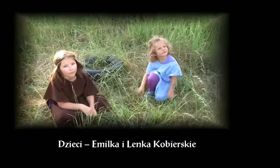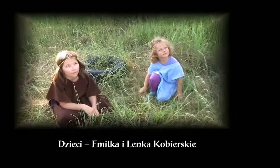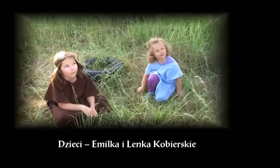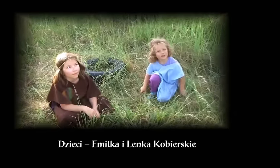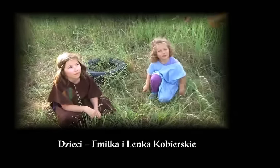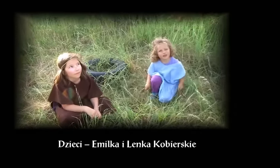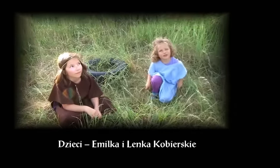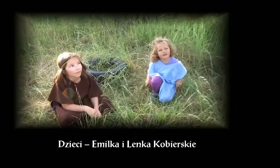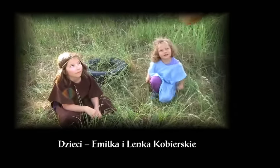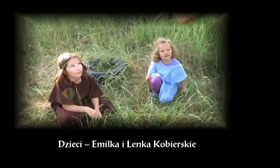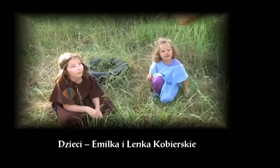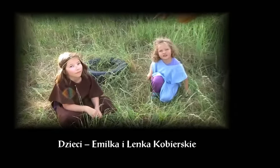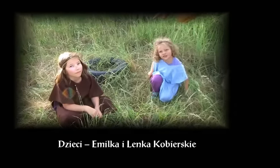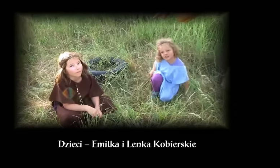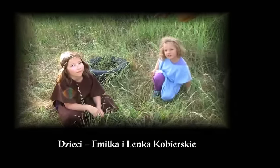Children